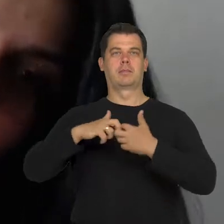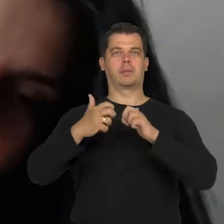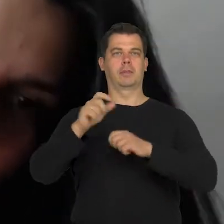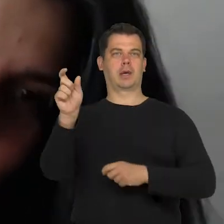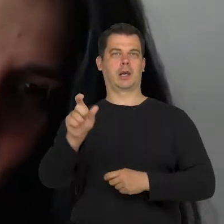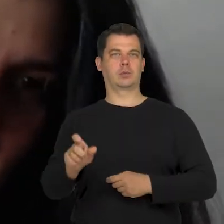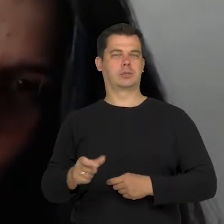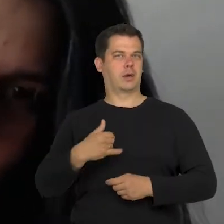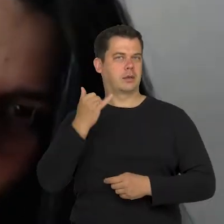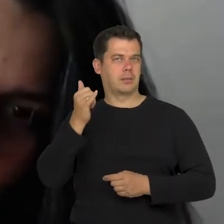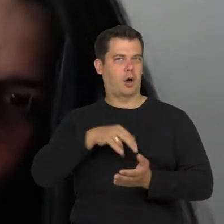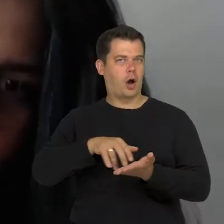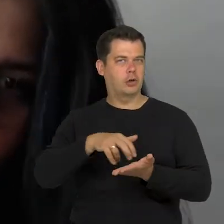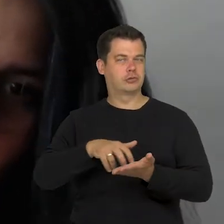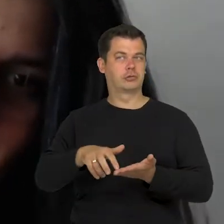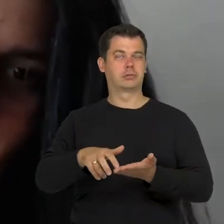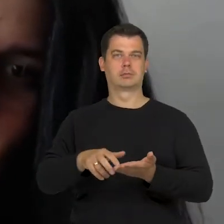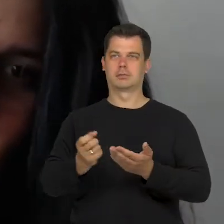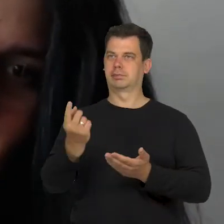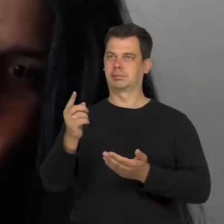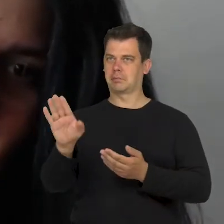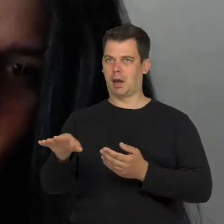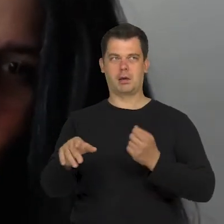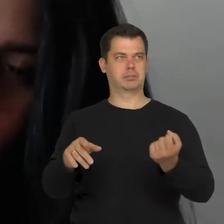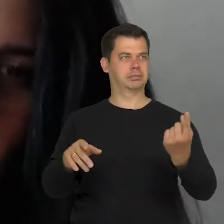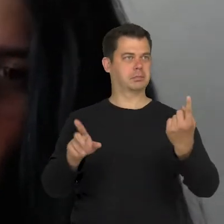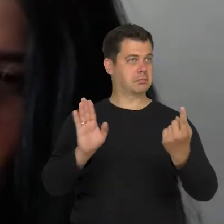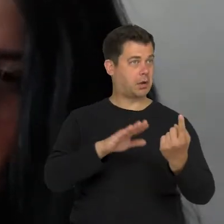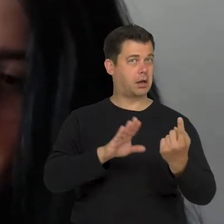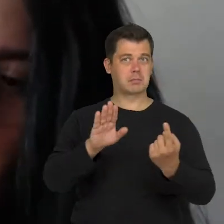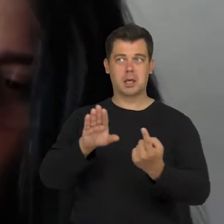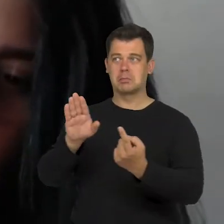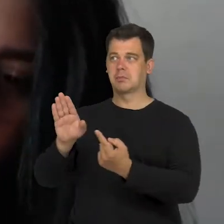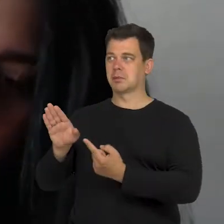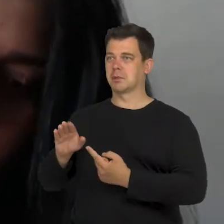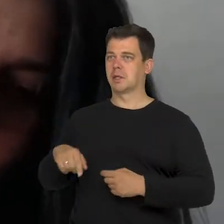or that I can barely move. Suddenly they mention things which can't be seen lust by looking at someone